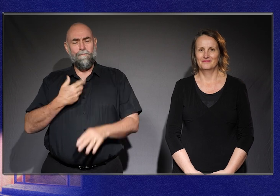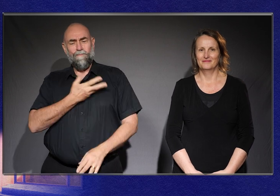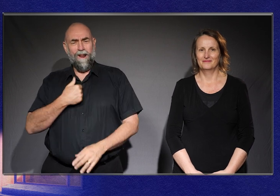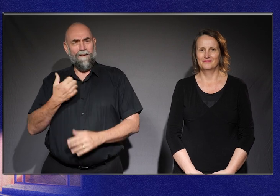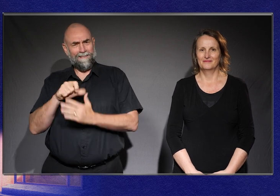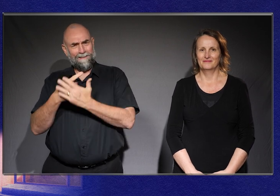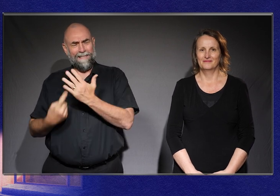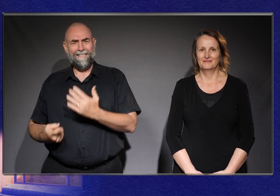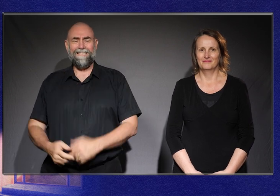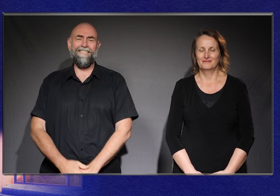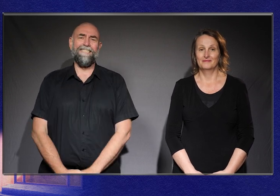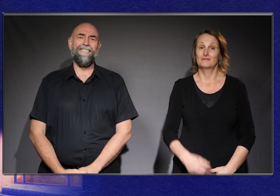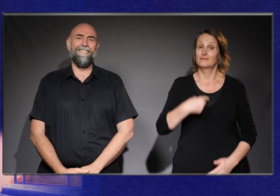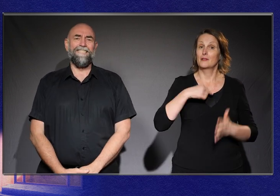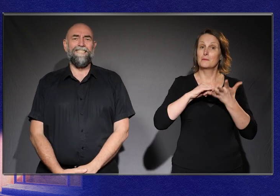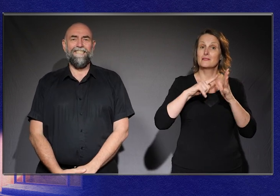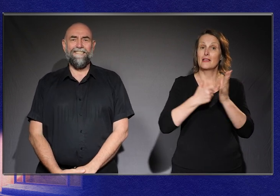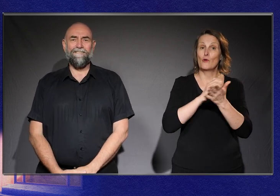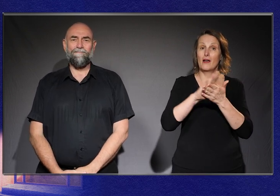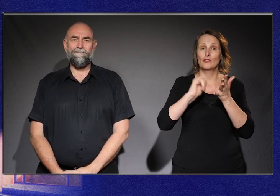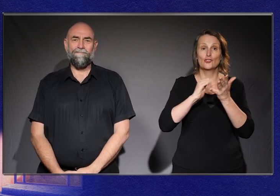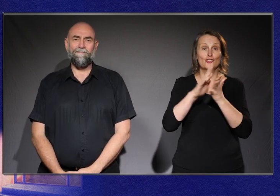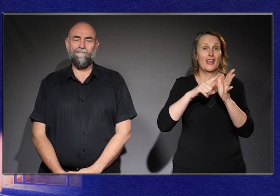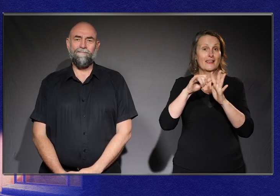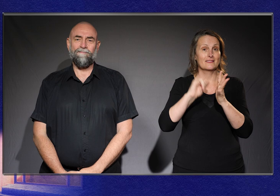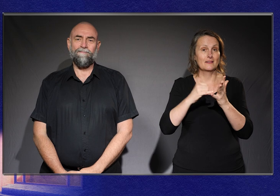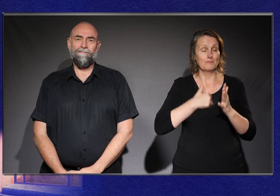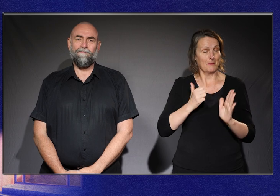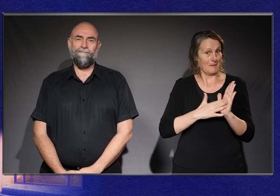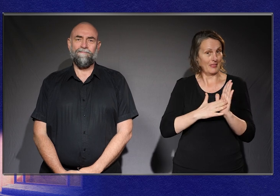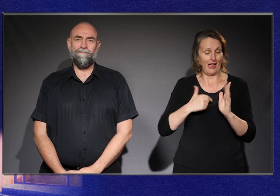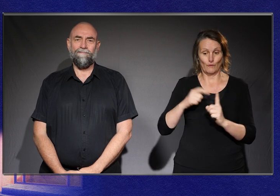And I’m Sarah Shands, Mum of a kid with a disability who loves life.